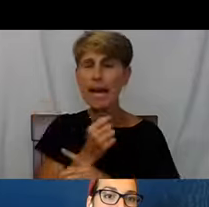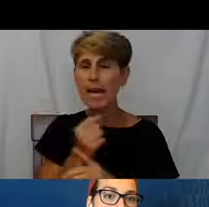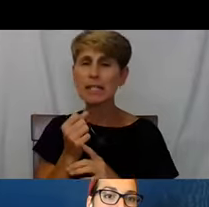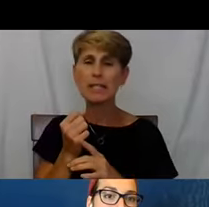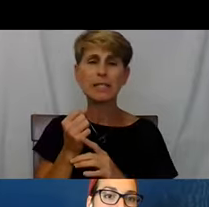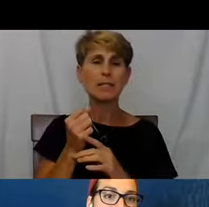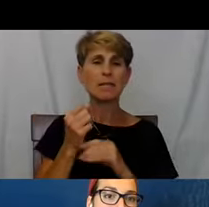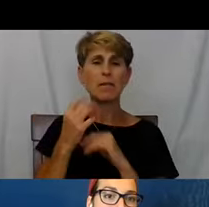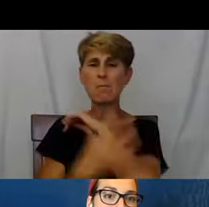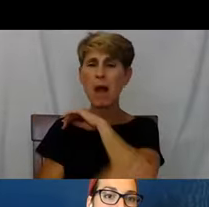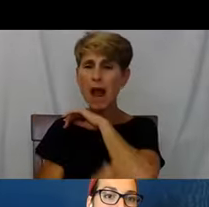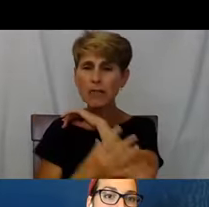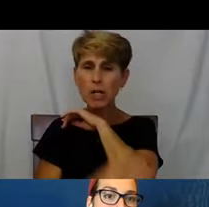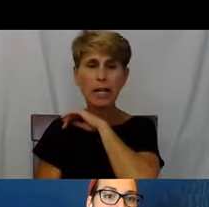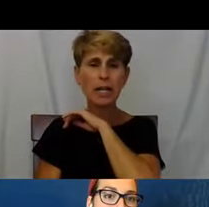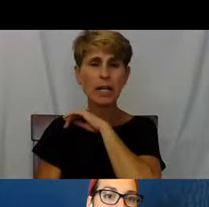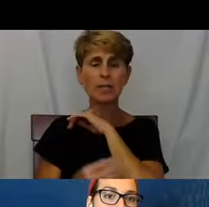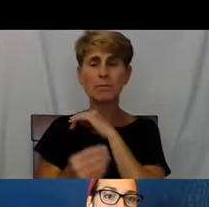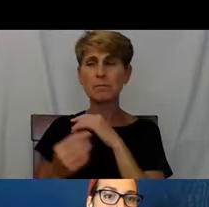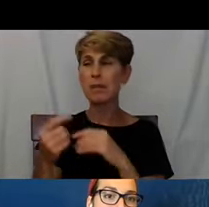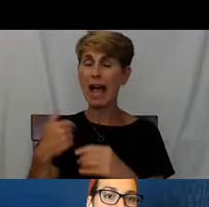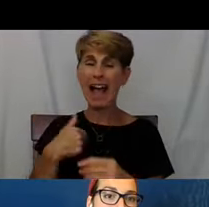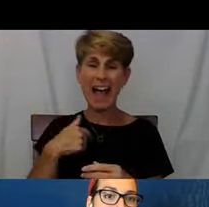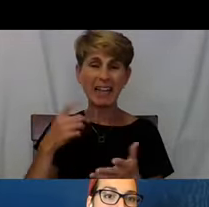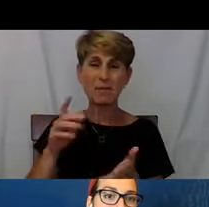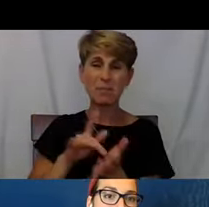to medicate myself and live in a constant state